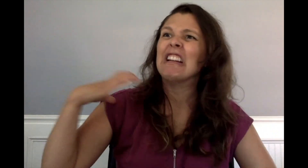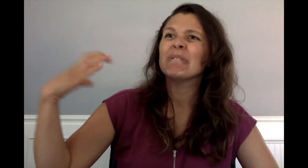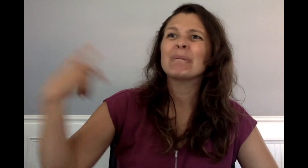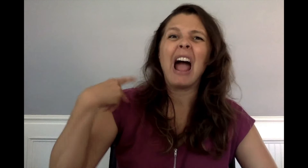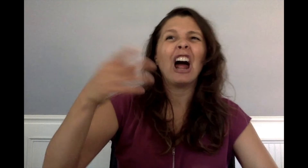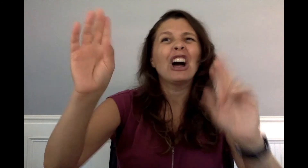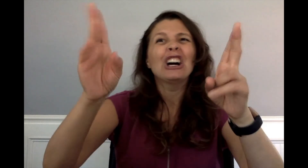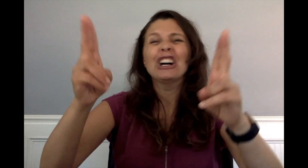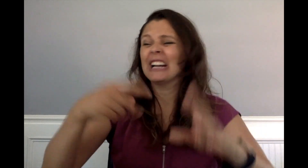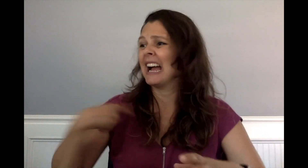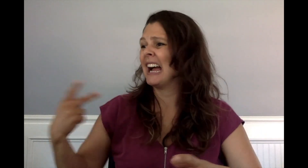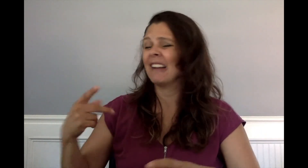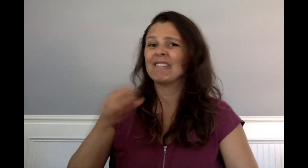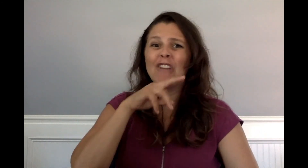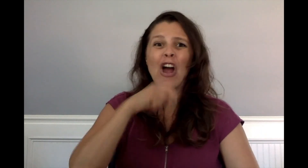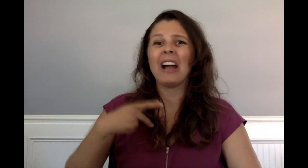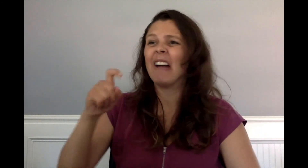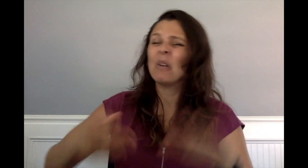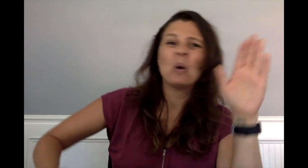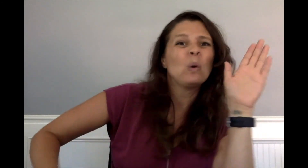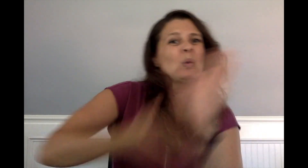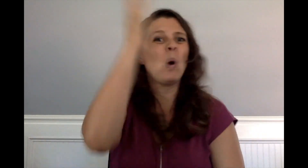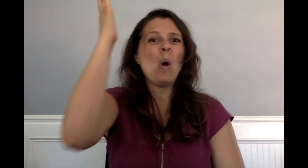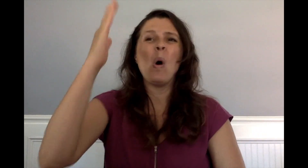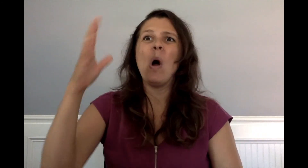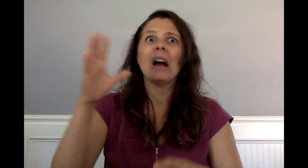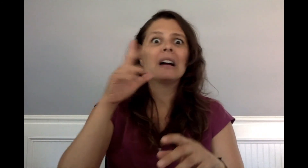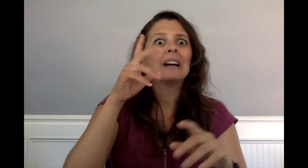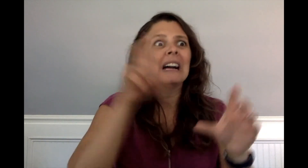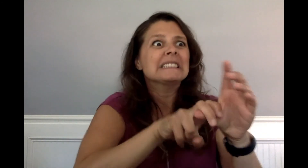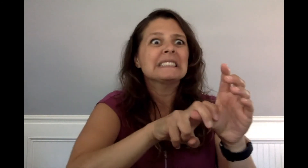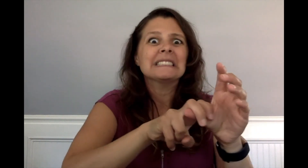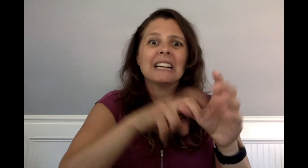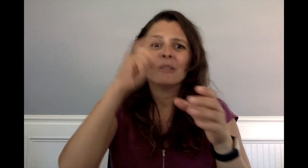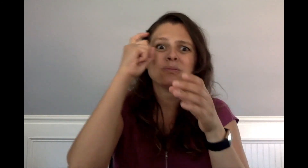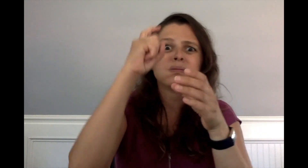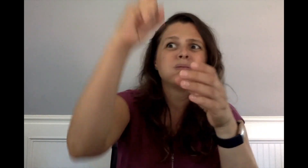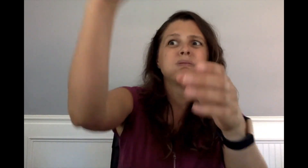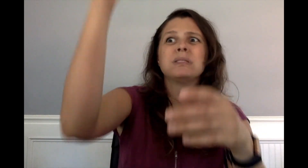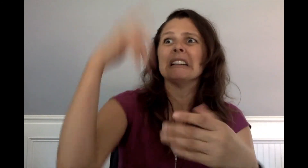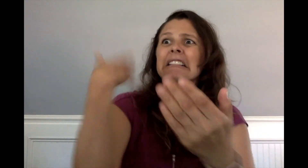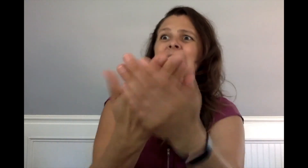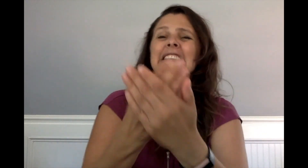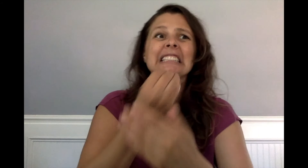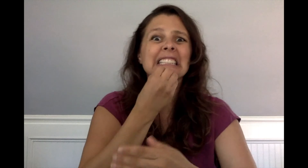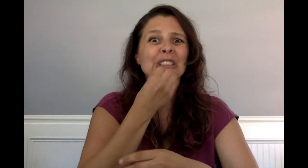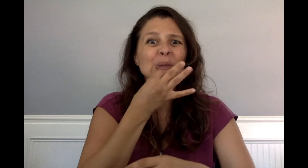"Chief Paley!" Charlie said. "We have to catch the next gondola!